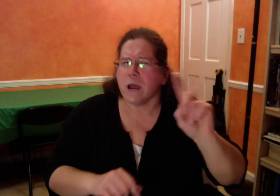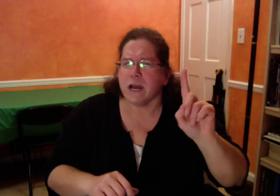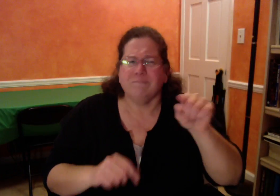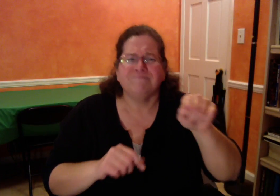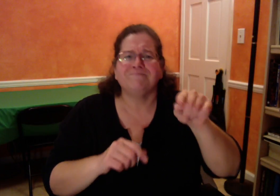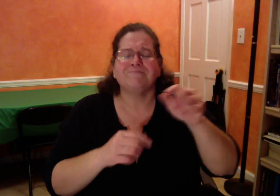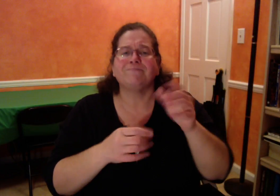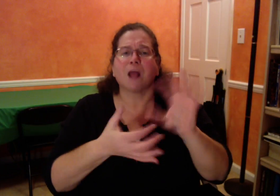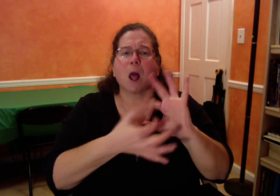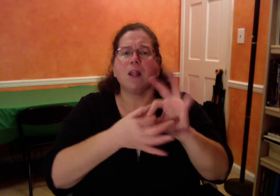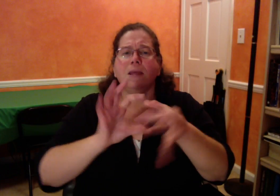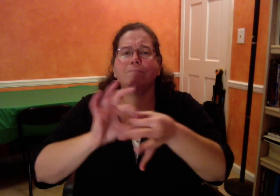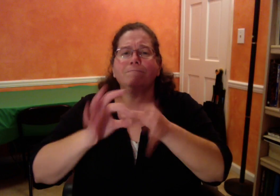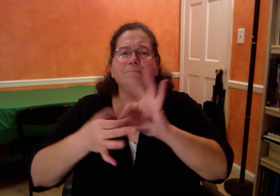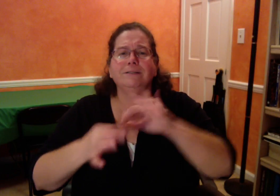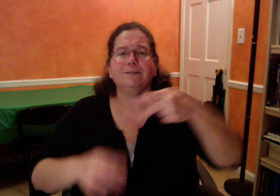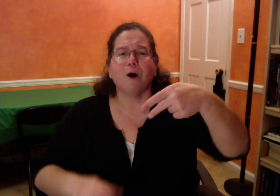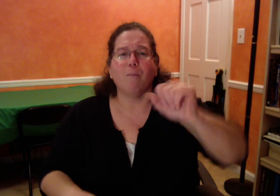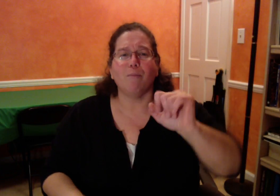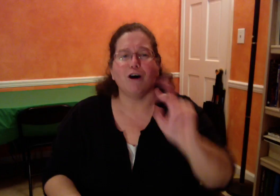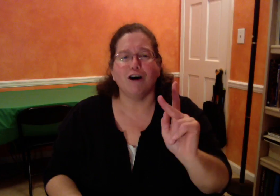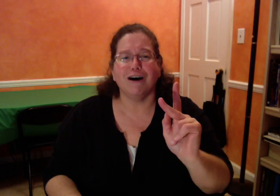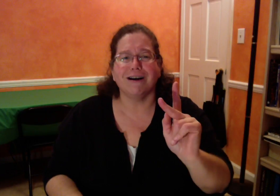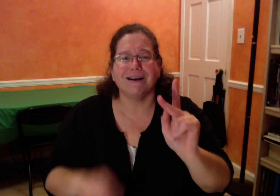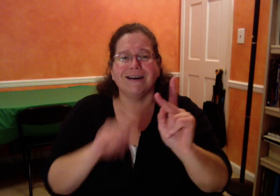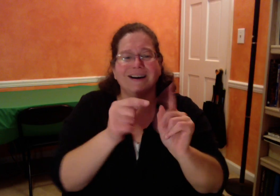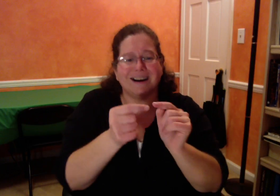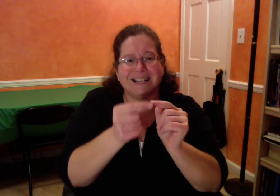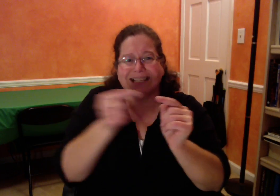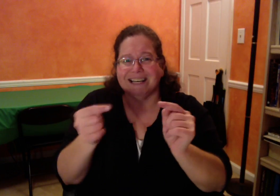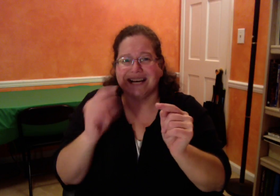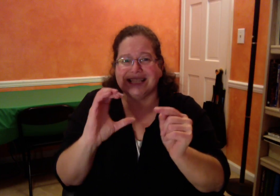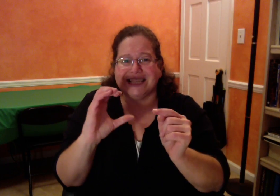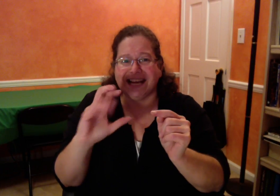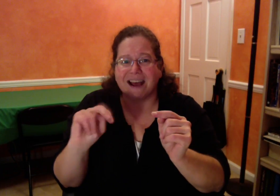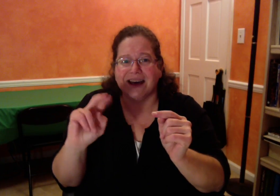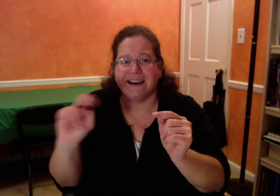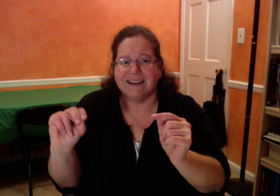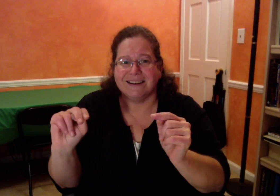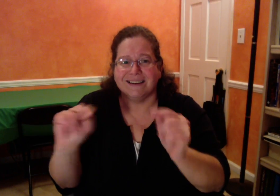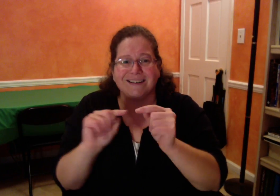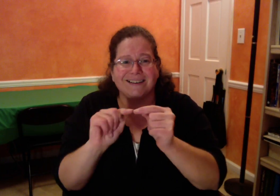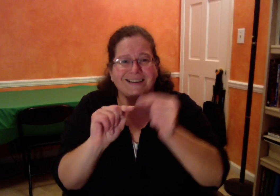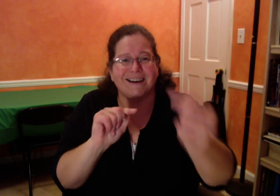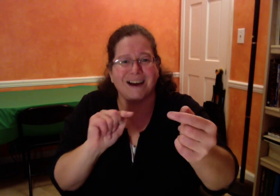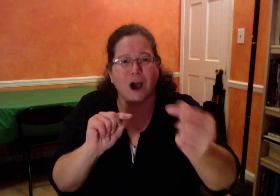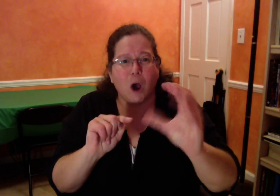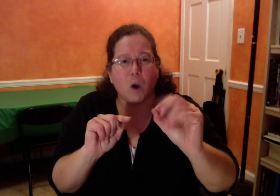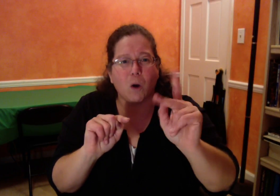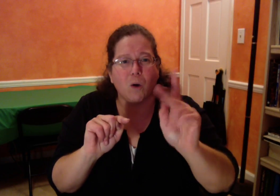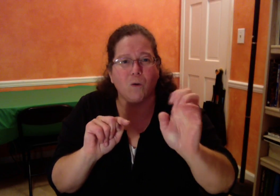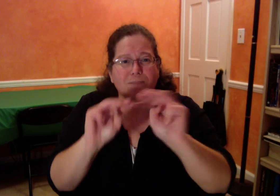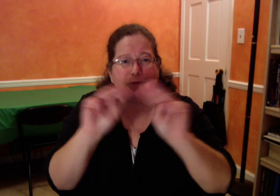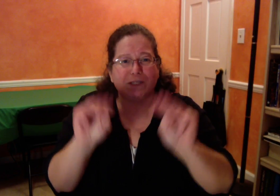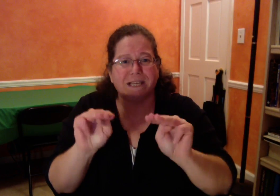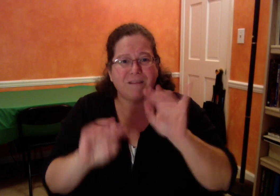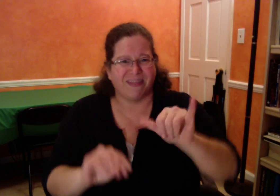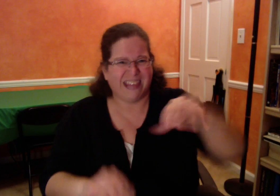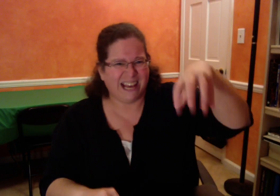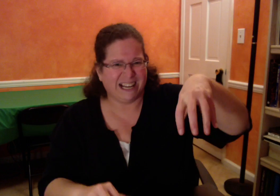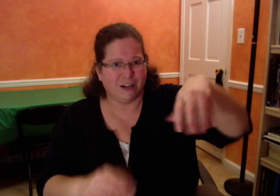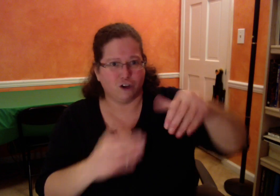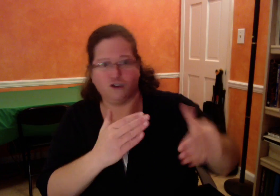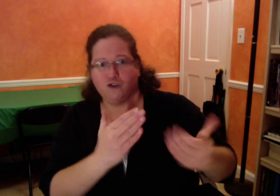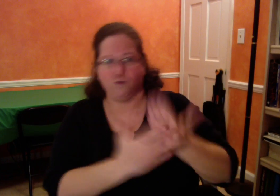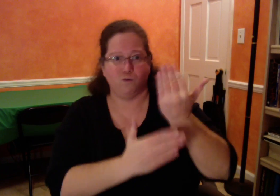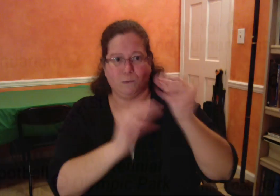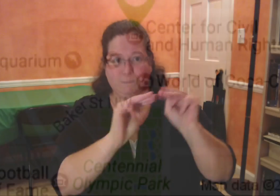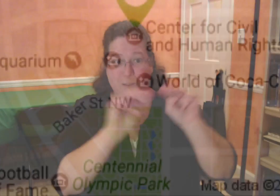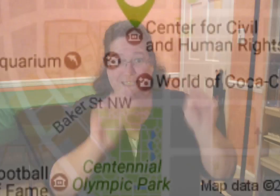This museum is located at the Olympic Park, near CNN Center and right next to the Coke Museum.